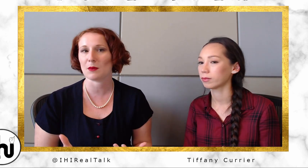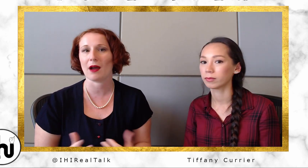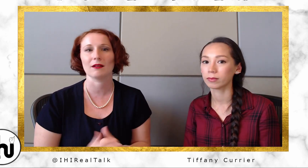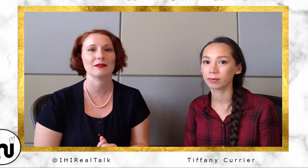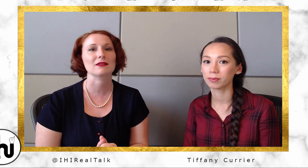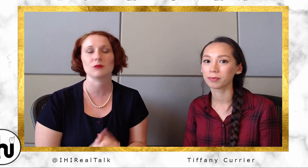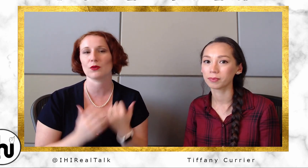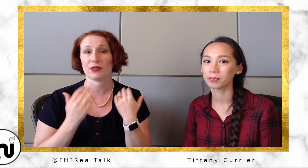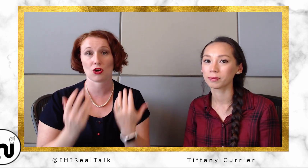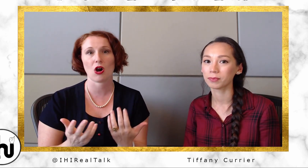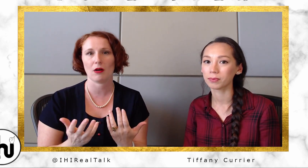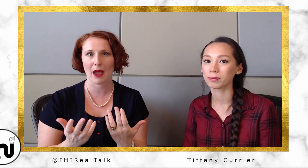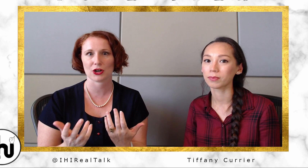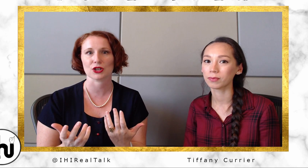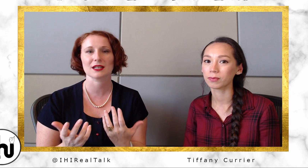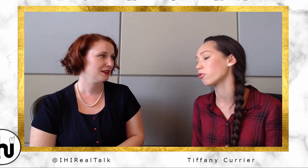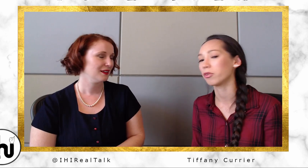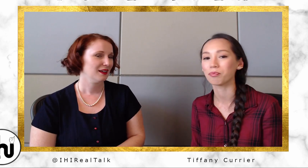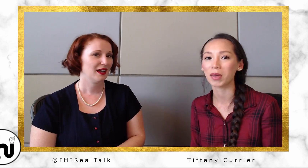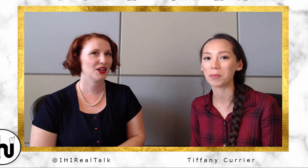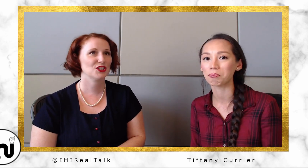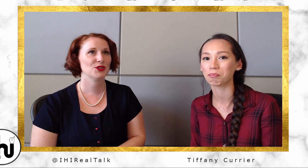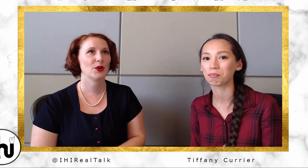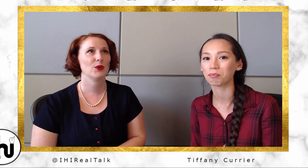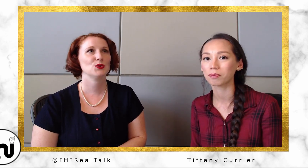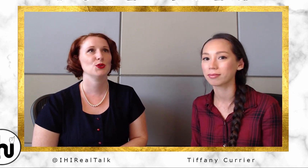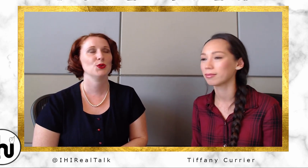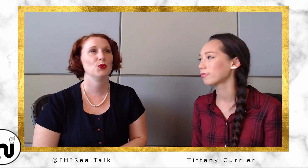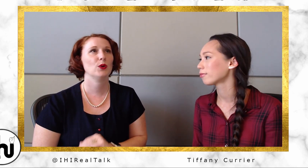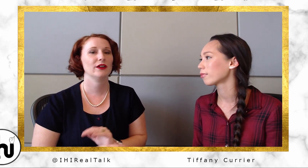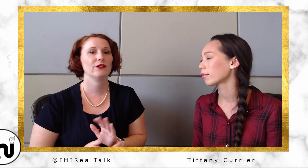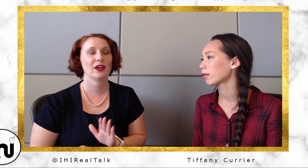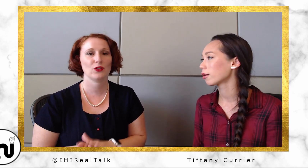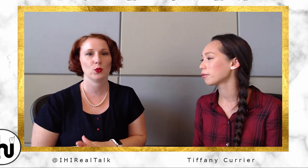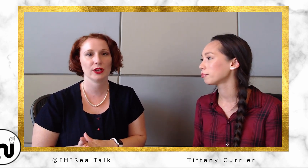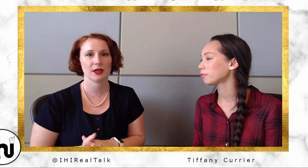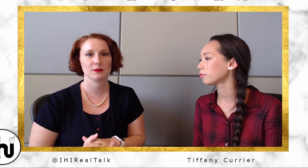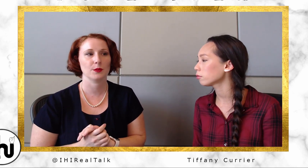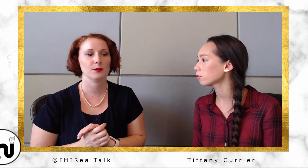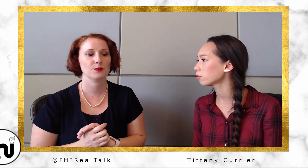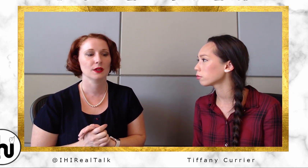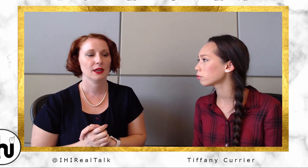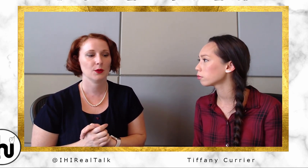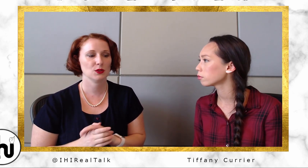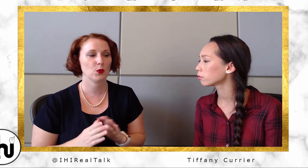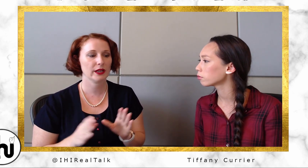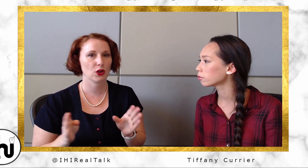and let them know that their call matters. I got to go to one of Kevin Williams, it was a week-long retreat.